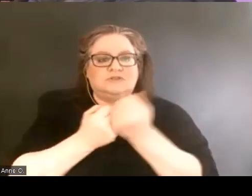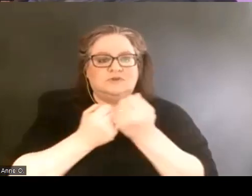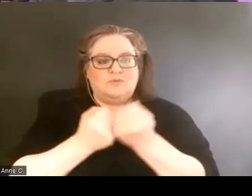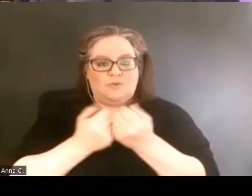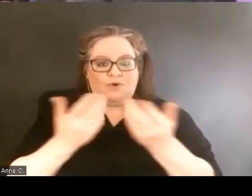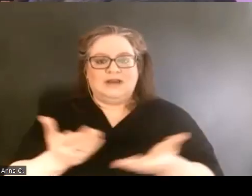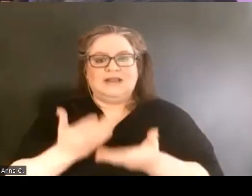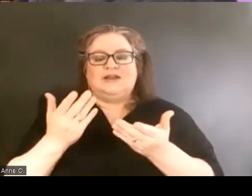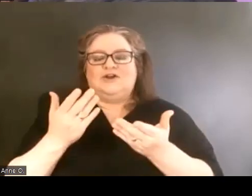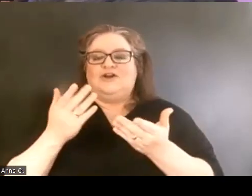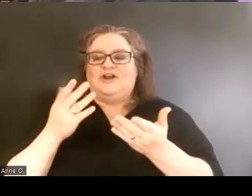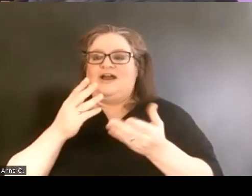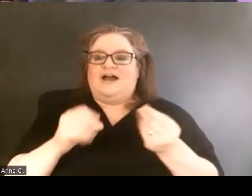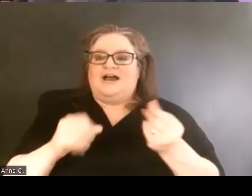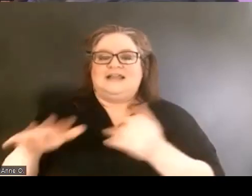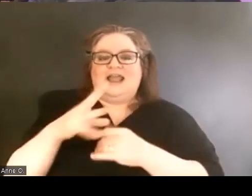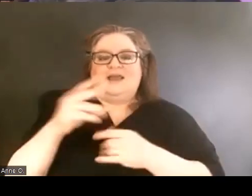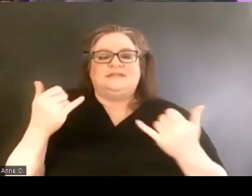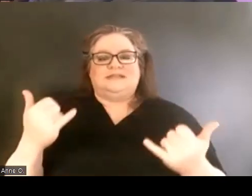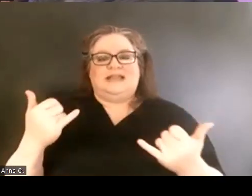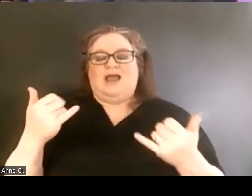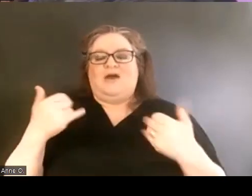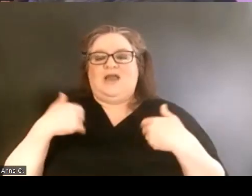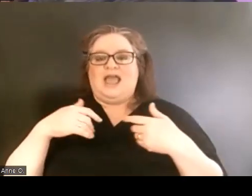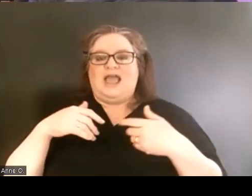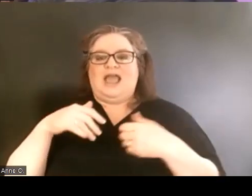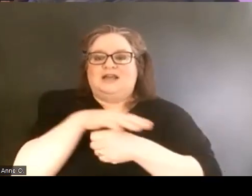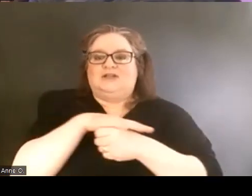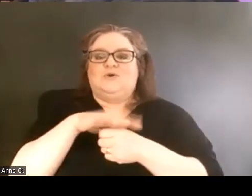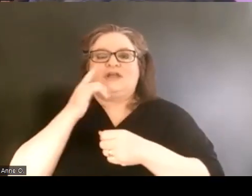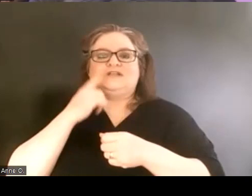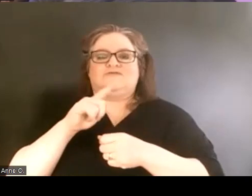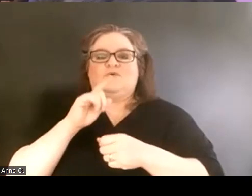and now had a location for the cultural center to take place.